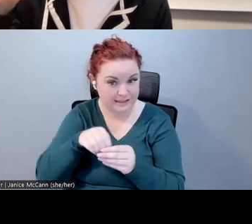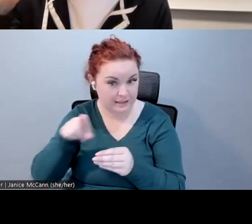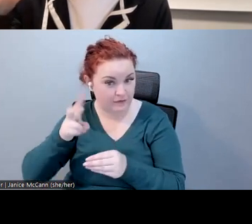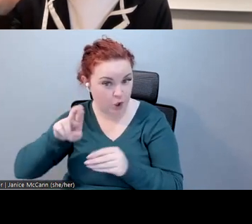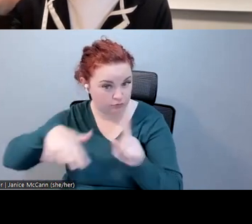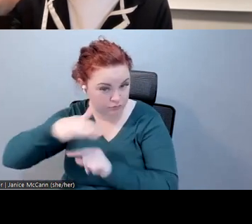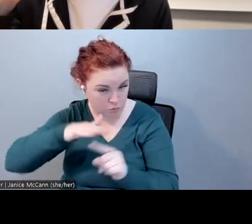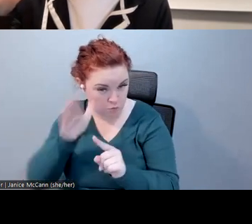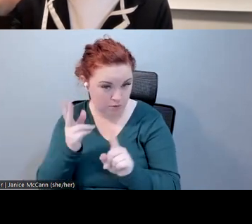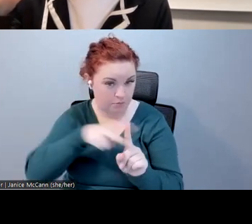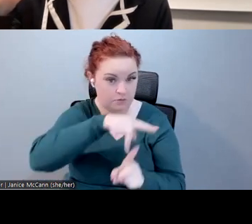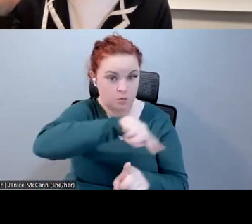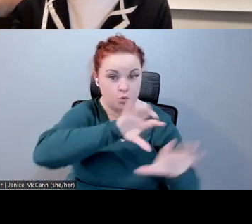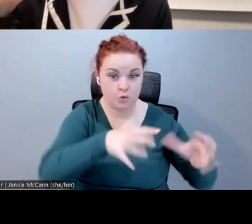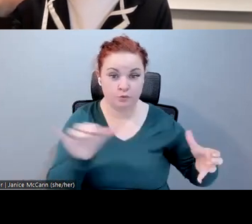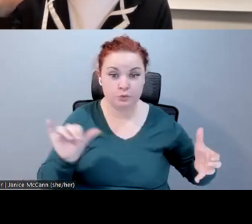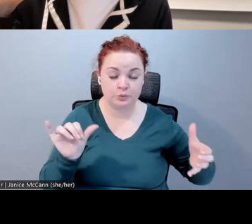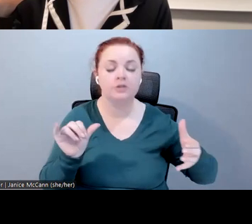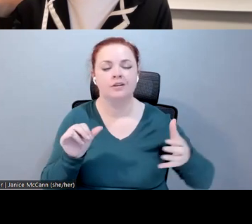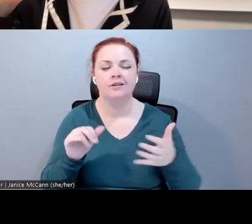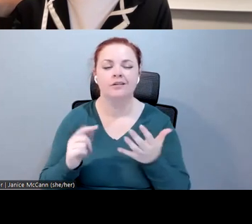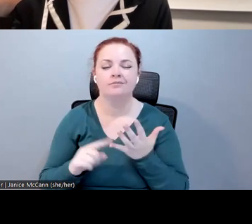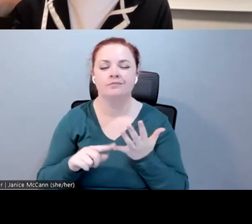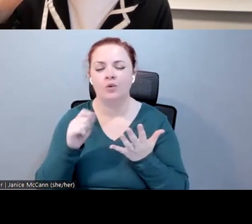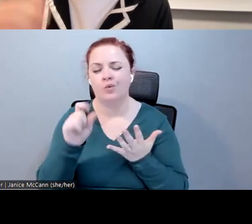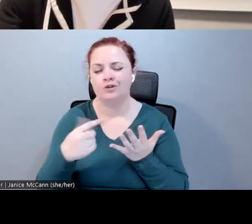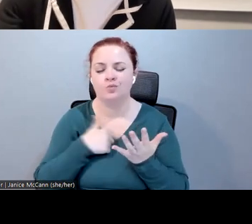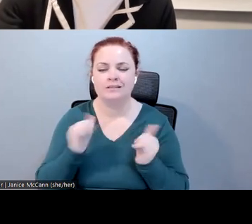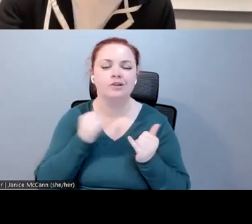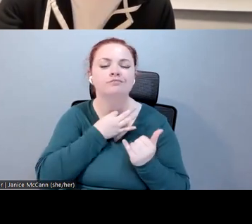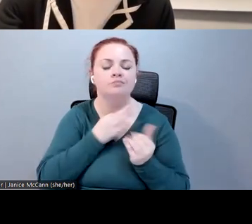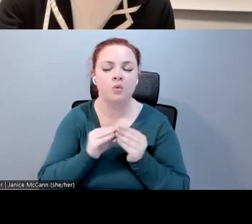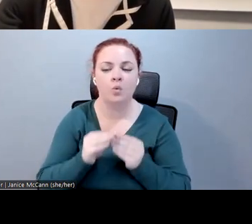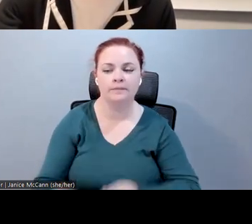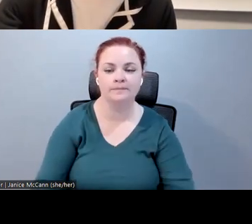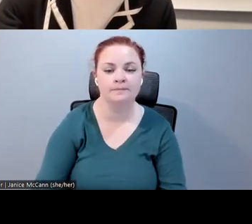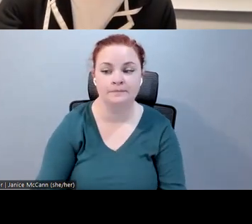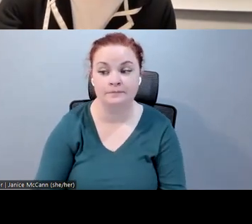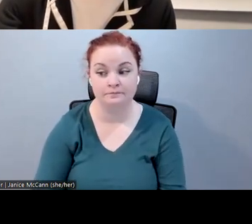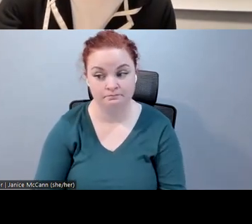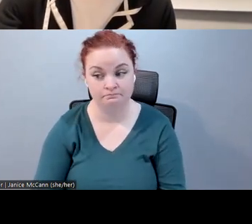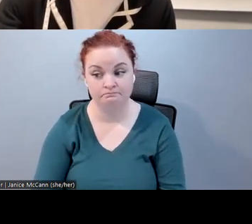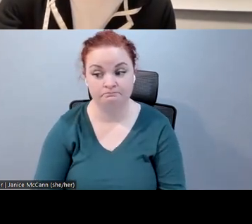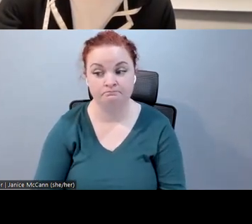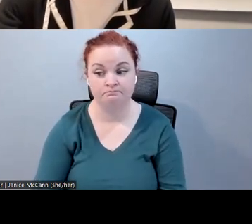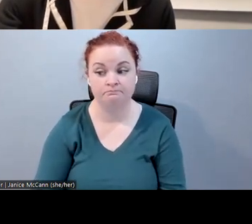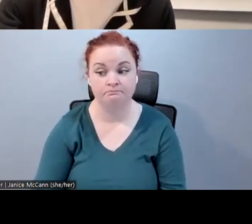question we would like to answer. Okay, that is a wrap for